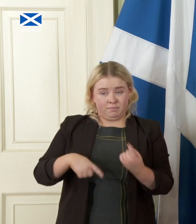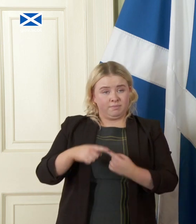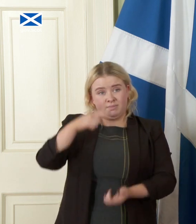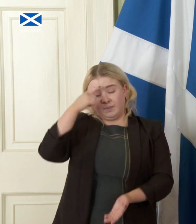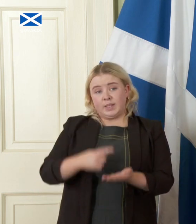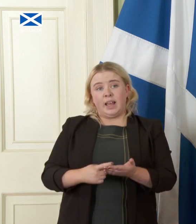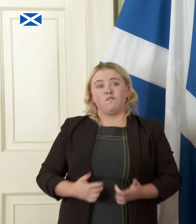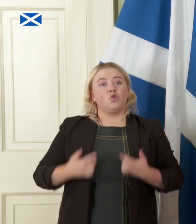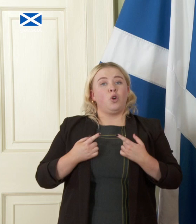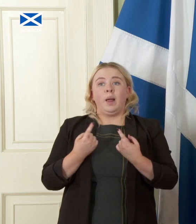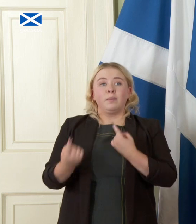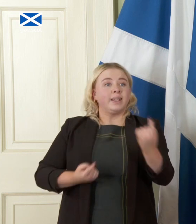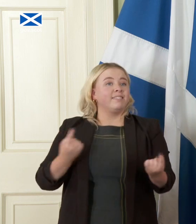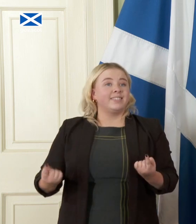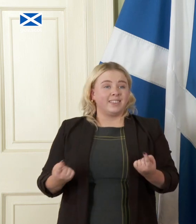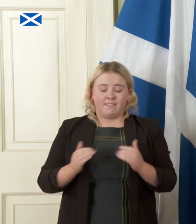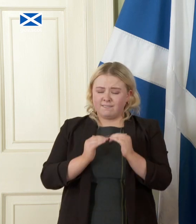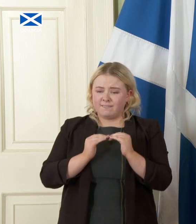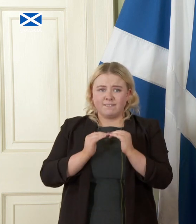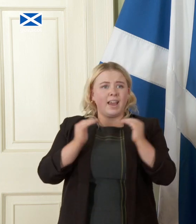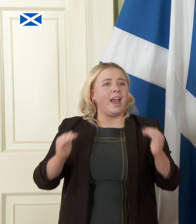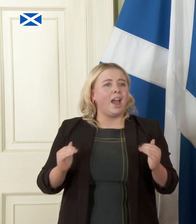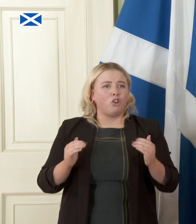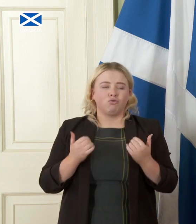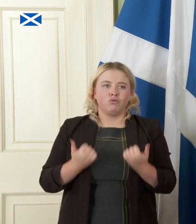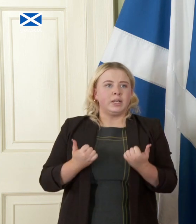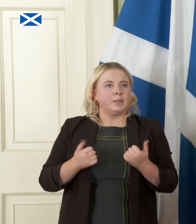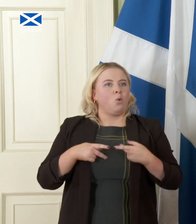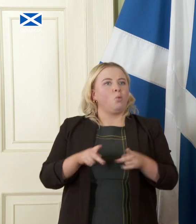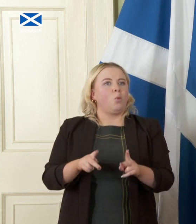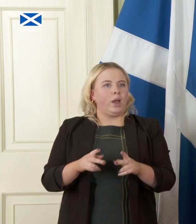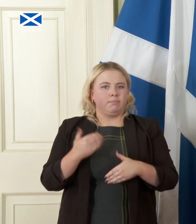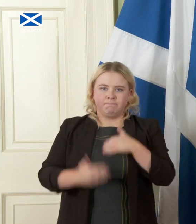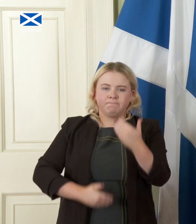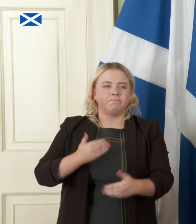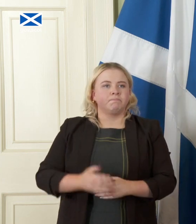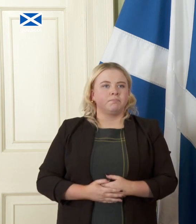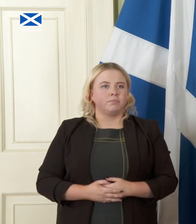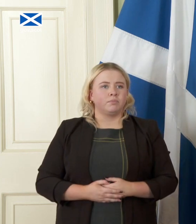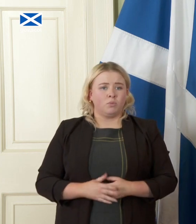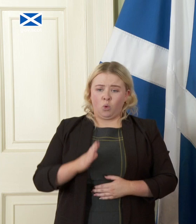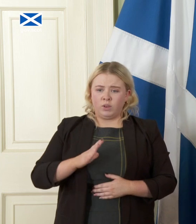think that is the the fair and reasonable way to proceed I've already been asked and made comment